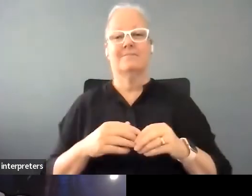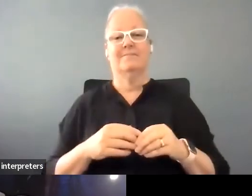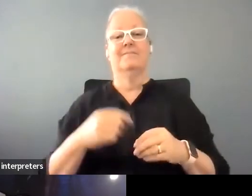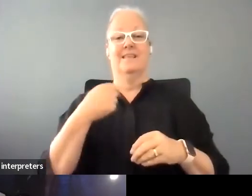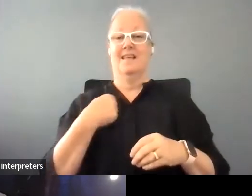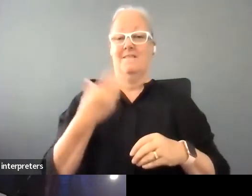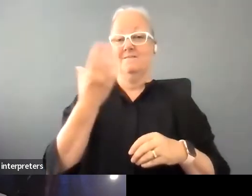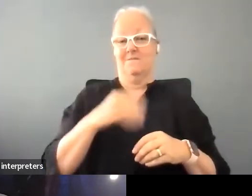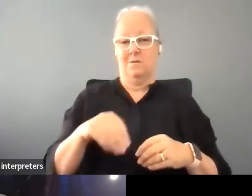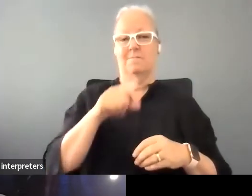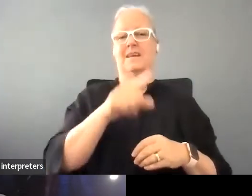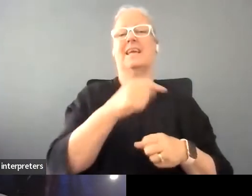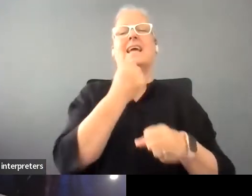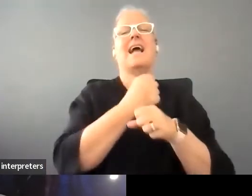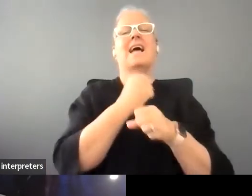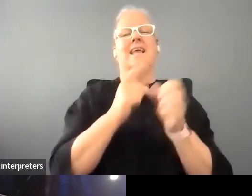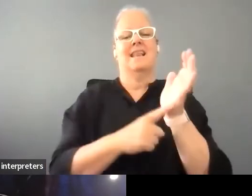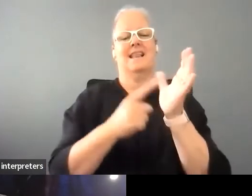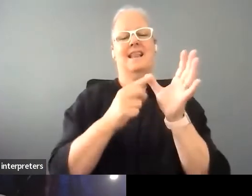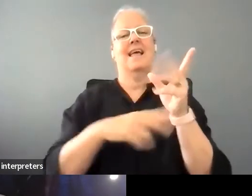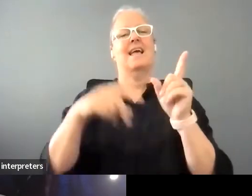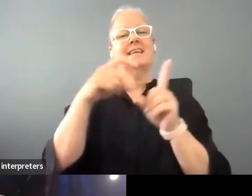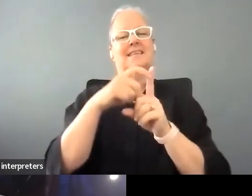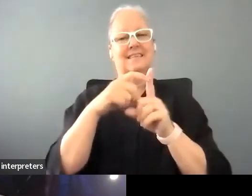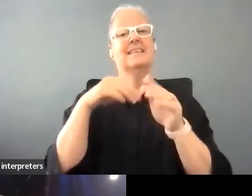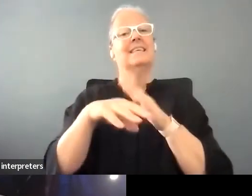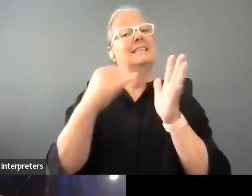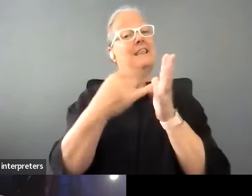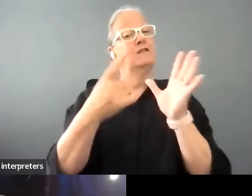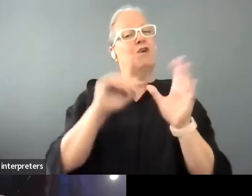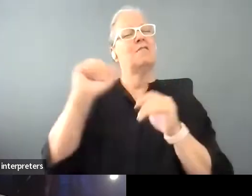land in south Australia. Okey Dokey, we'll just get straight into this interview now